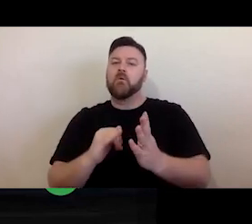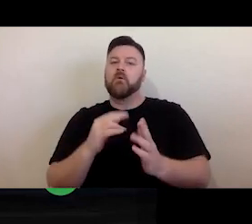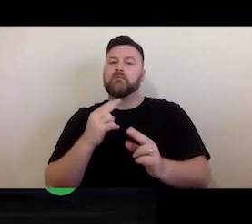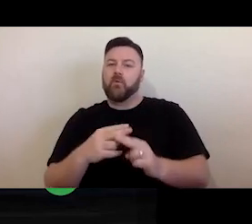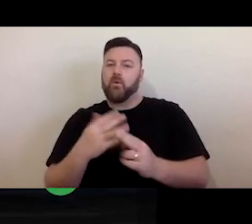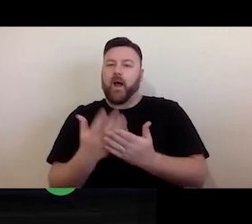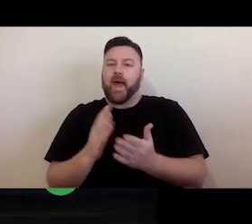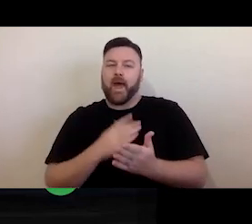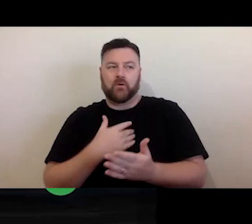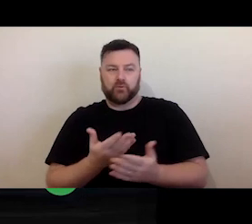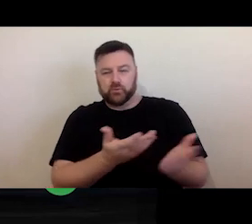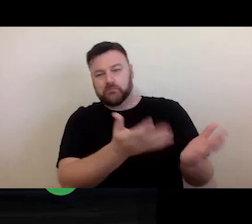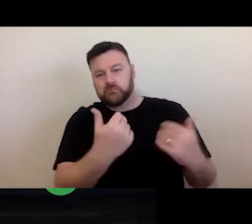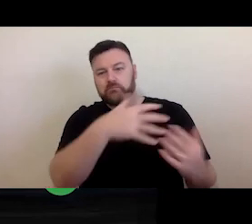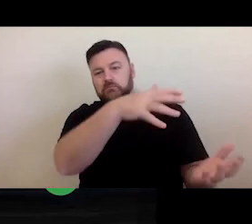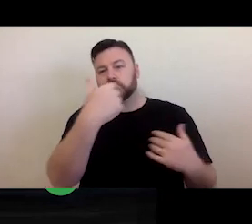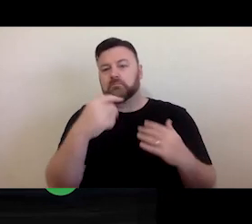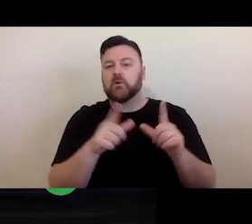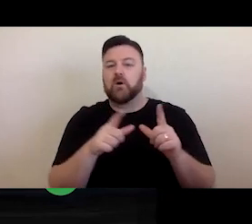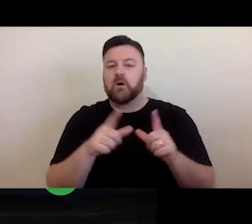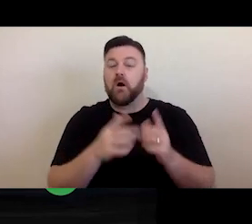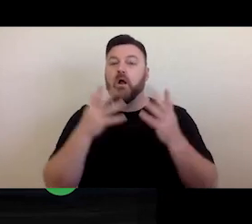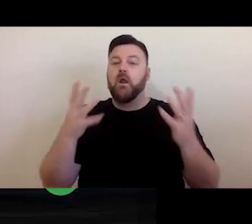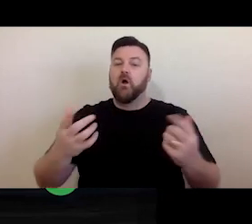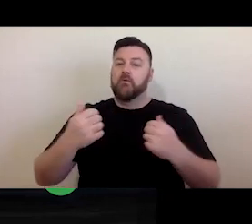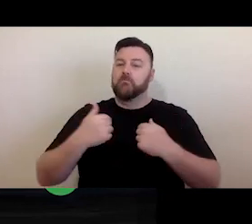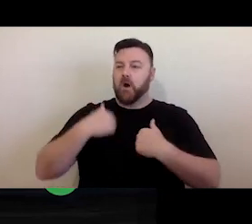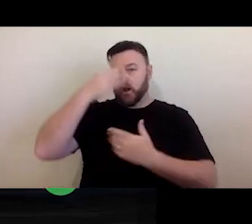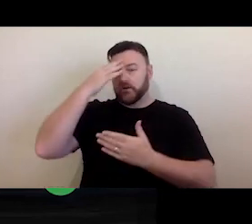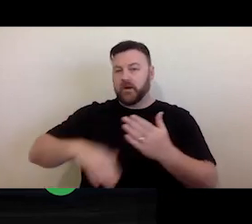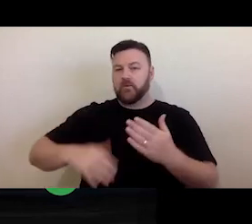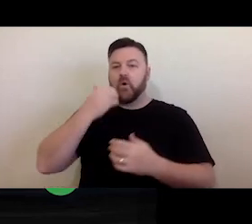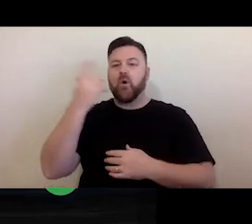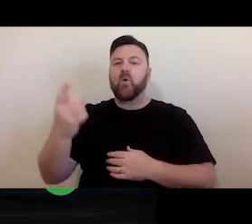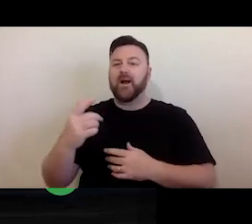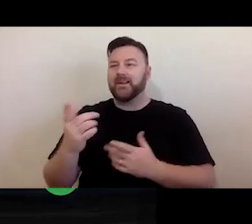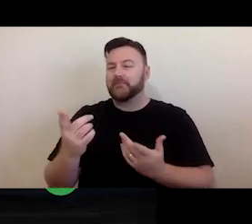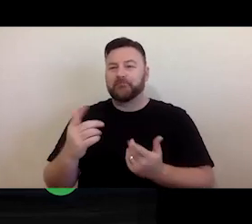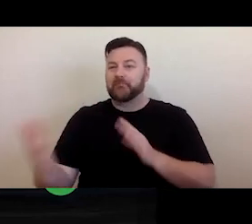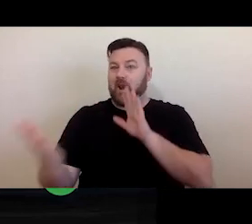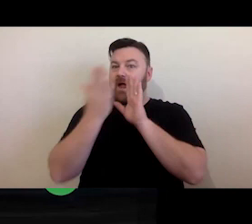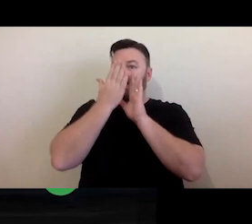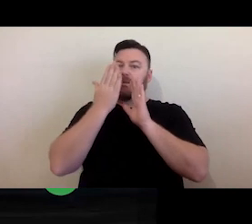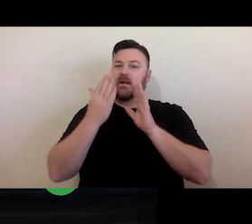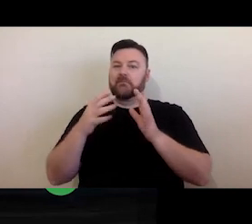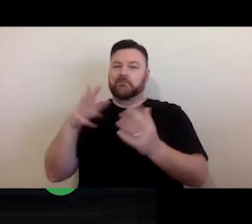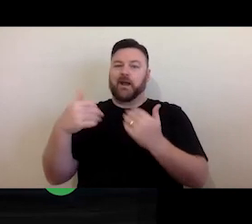certainly know from my experience, a lot of arts projects tend to leave things like copyright licensing and permissions to the last minute.